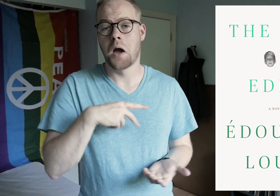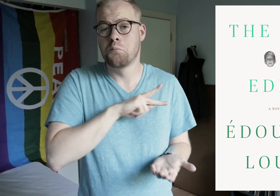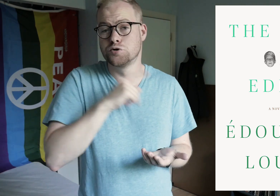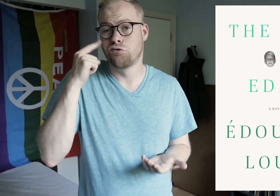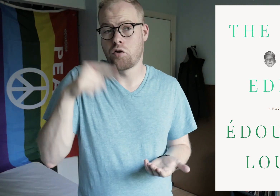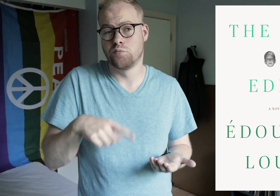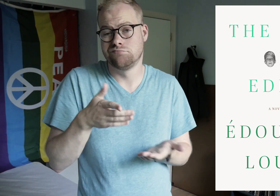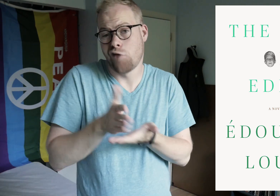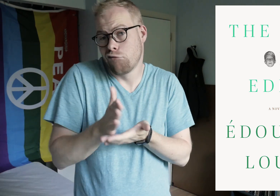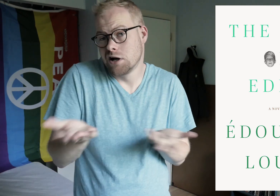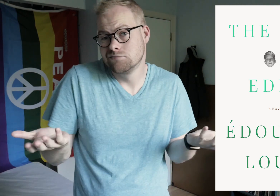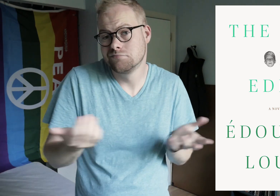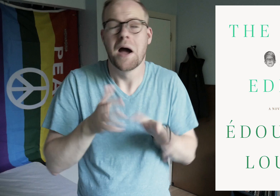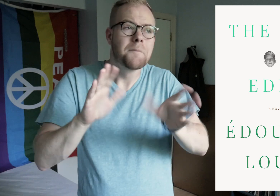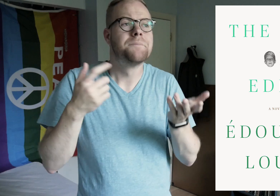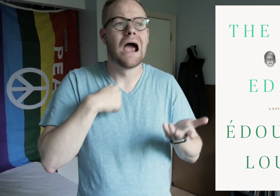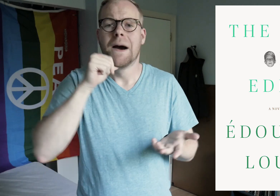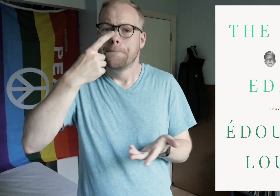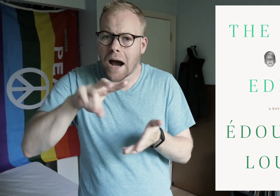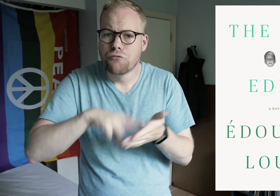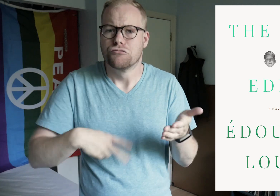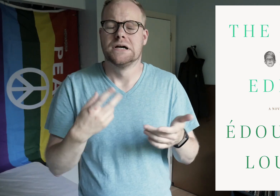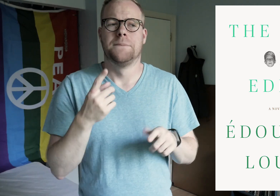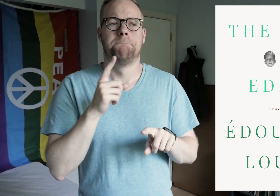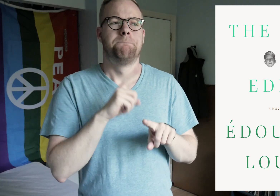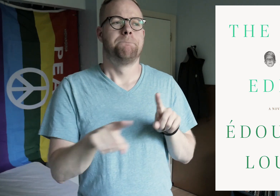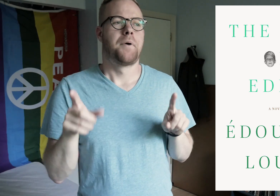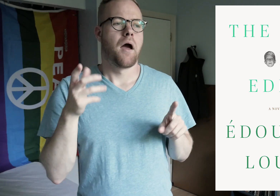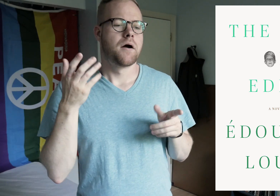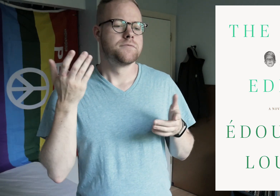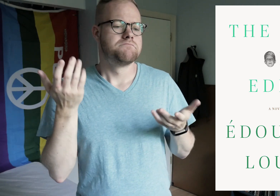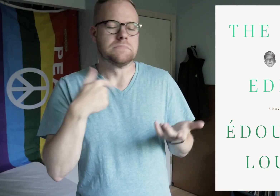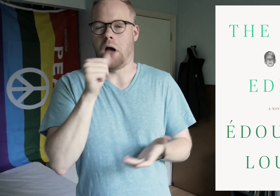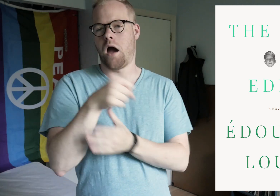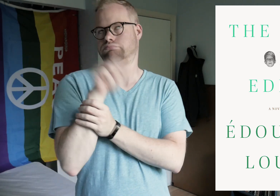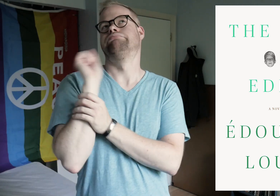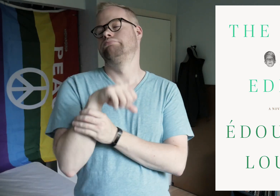I personally thought this was alright. I mean, I didn’t mind reading it, but it didn’t blow me away.